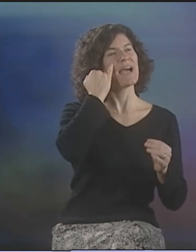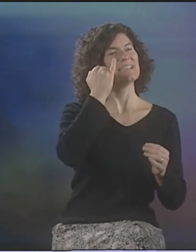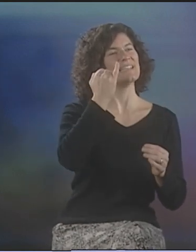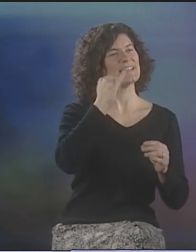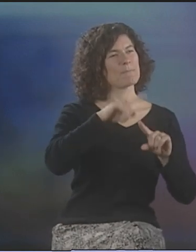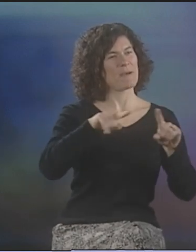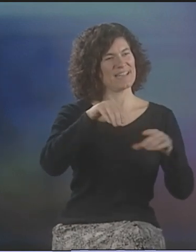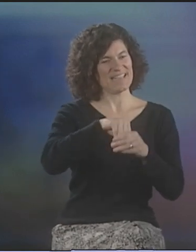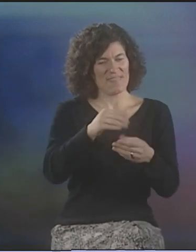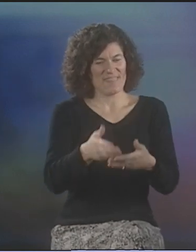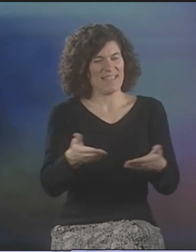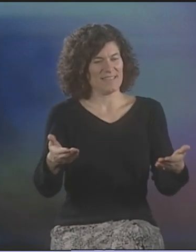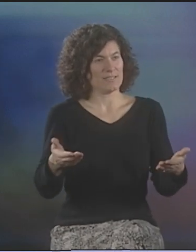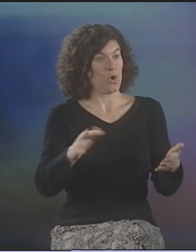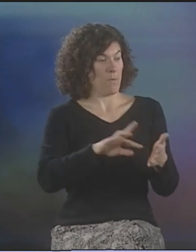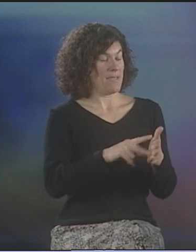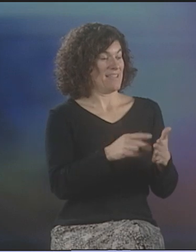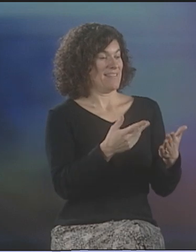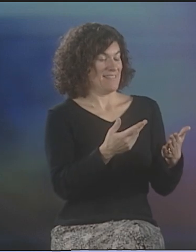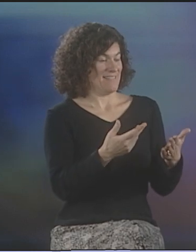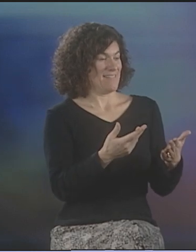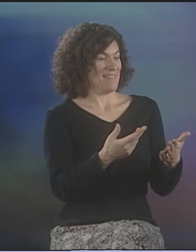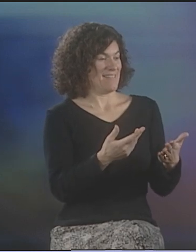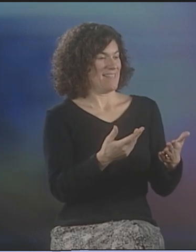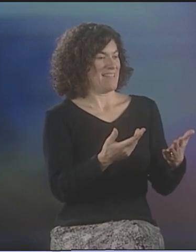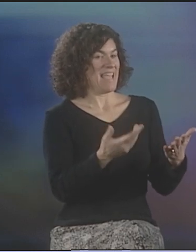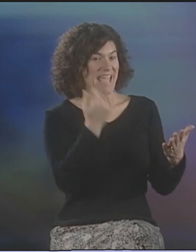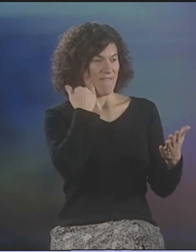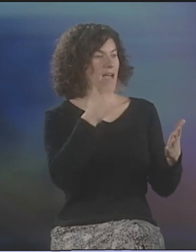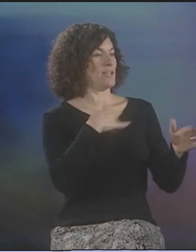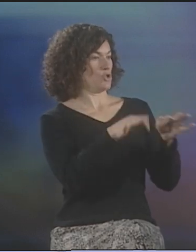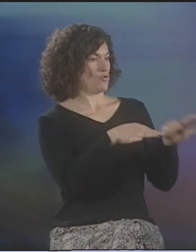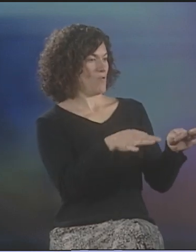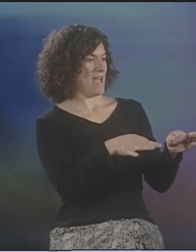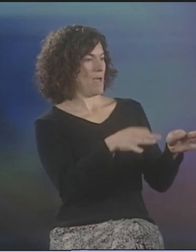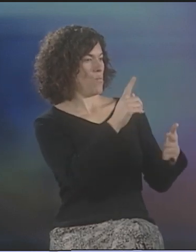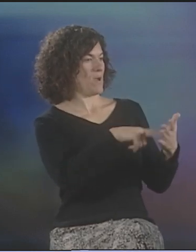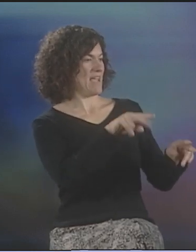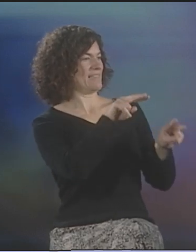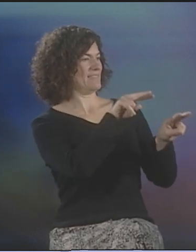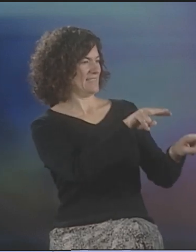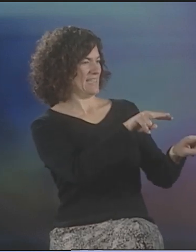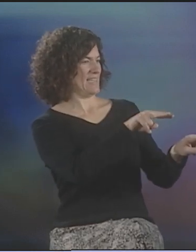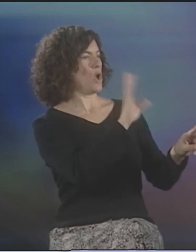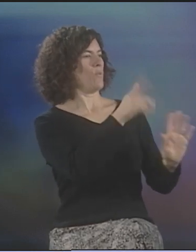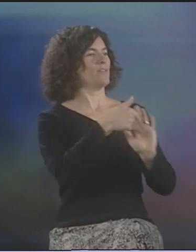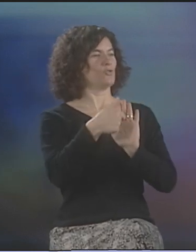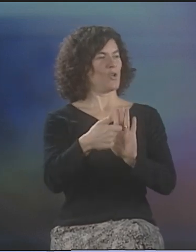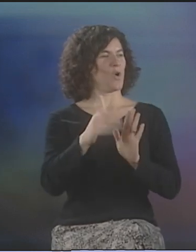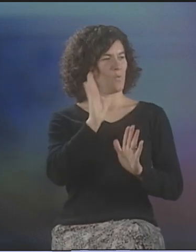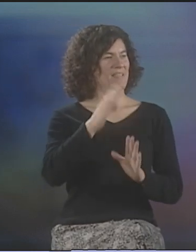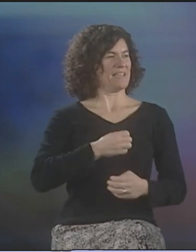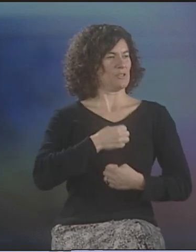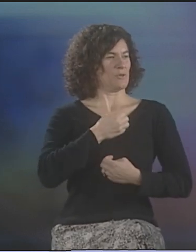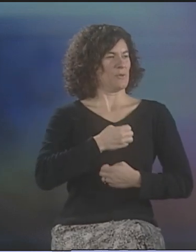"NO IDEAS BUT IN THINGS," AND I TAKE THIS TO MEAN THAT IF YOU'RE DESCRIBING WHAT YOU SEE,